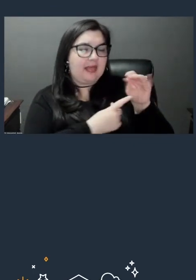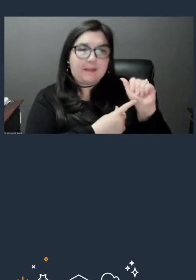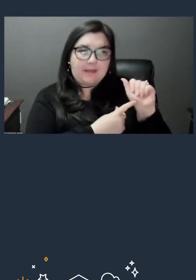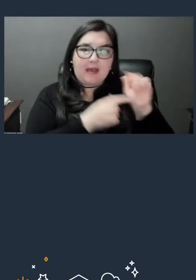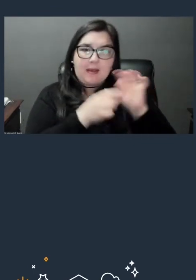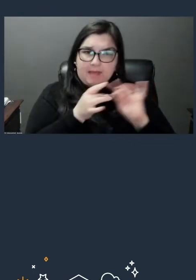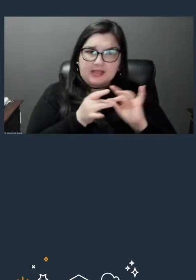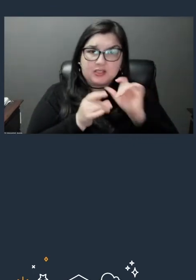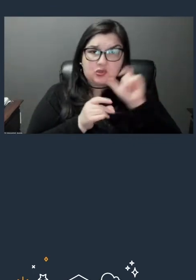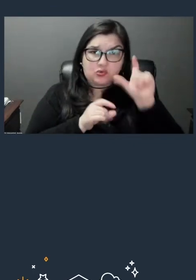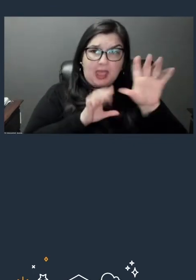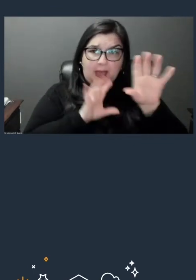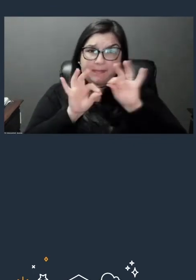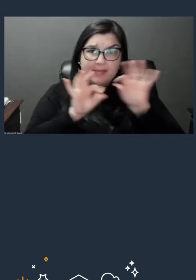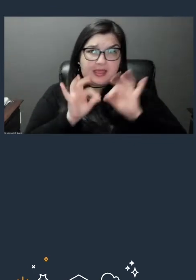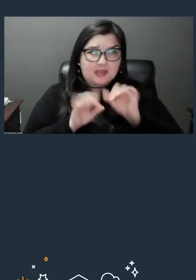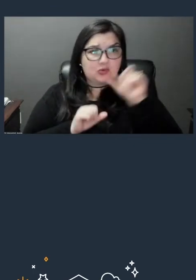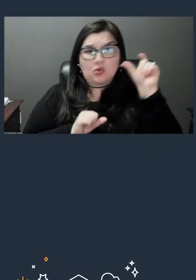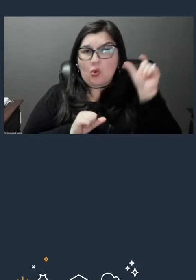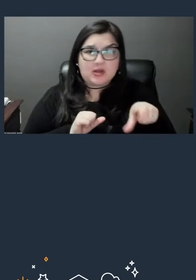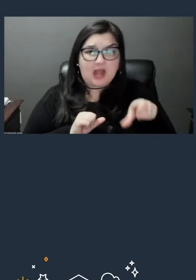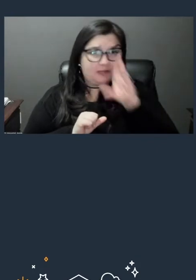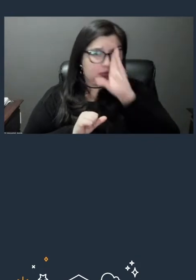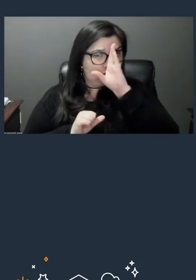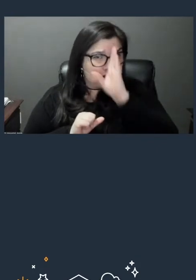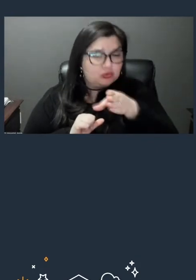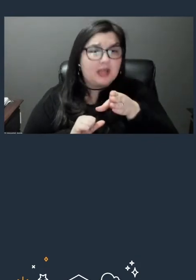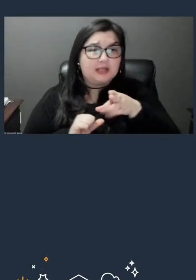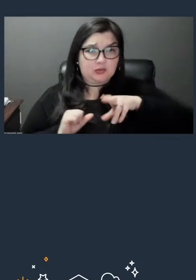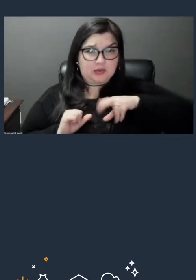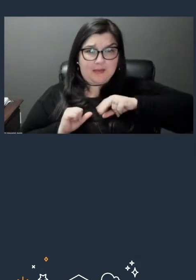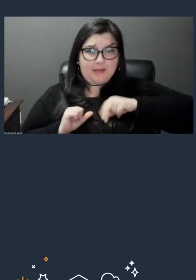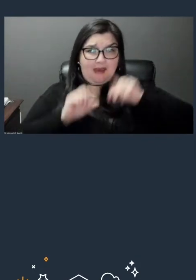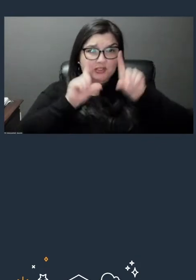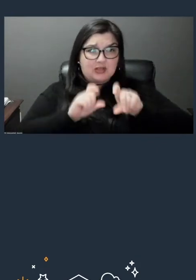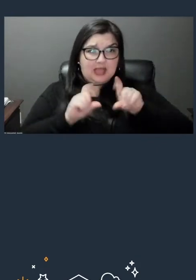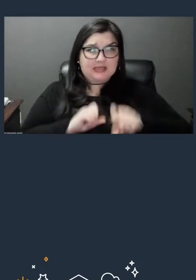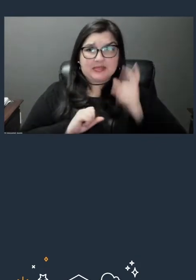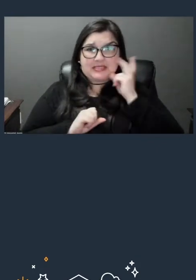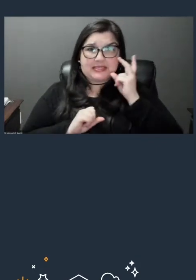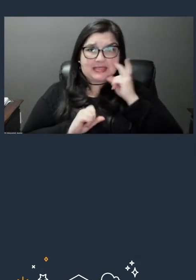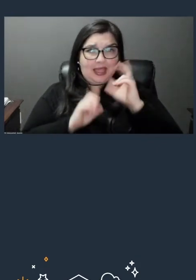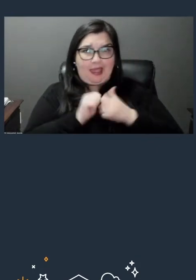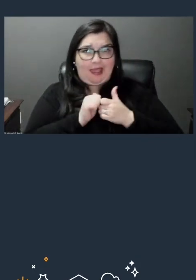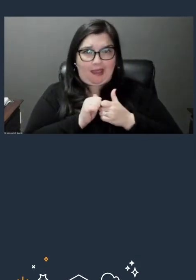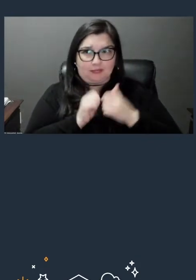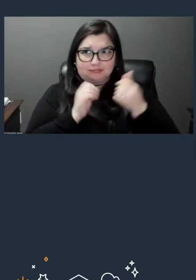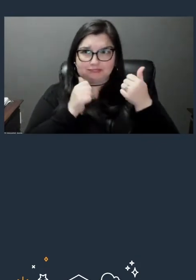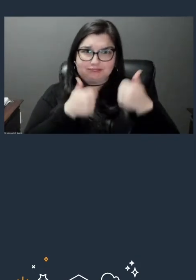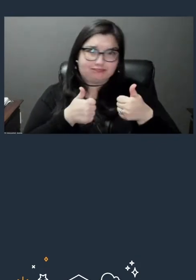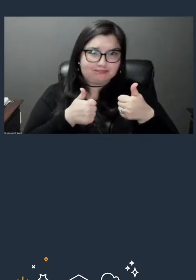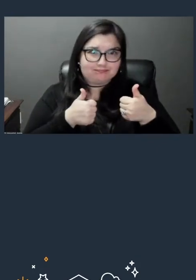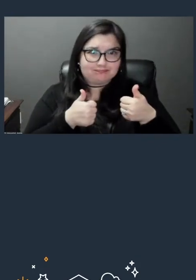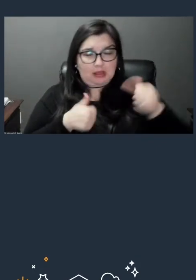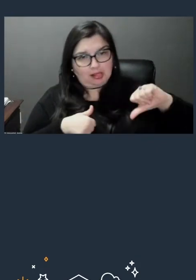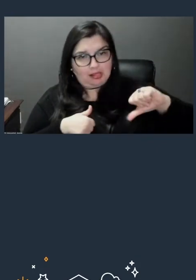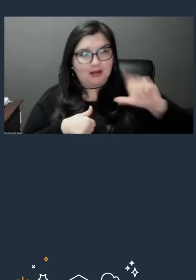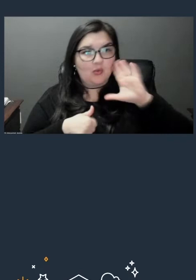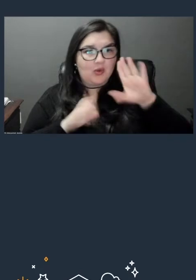you can go straight to the badge assessment if you want, just to find out, you know, how will you fare up? And then it'll give you guidance as to what you can study afterwards